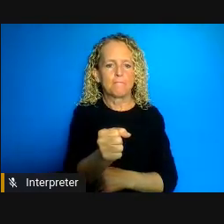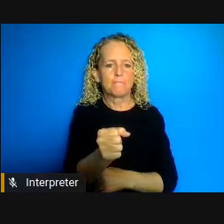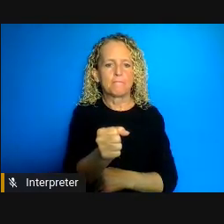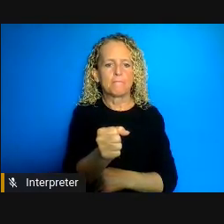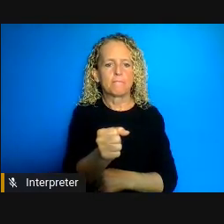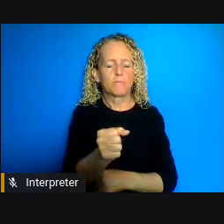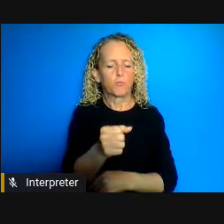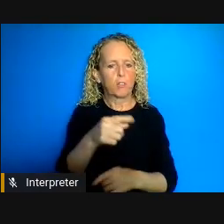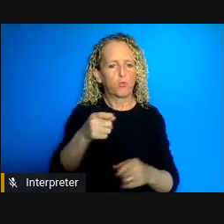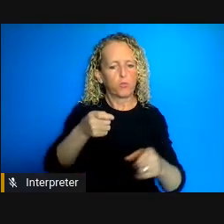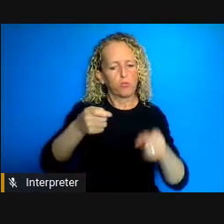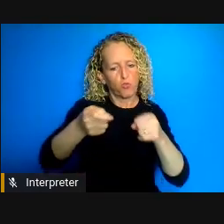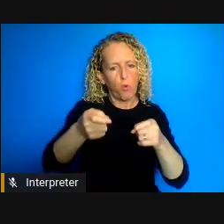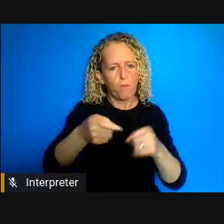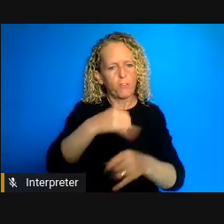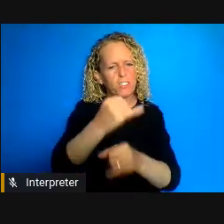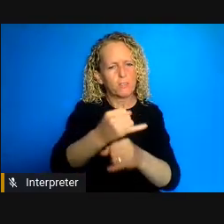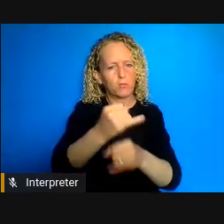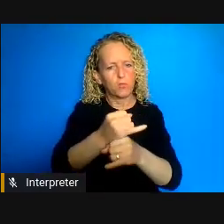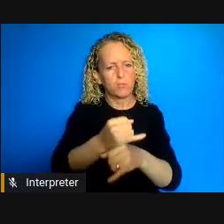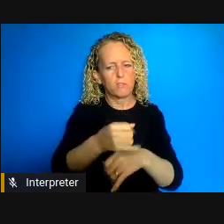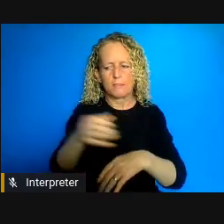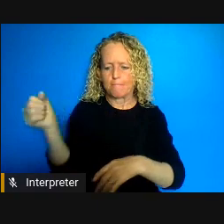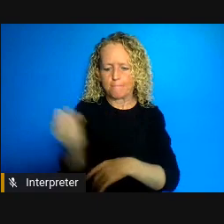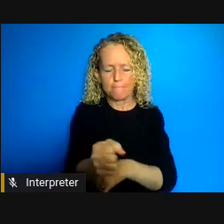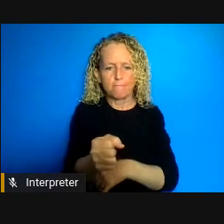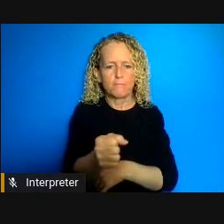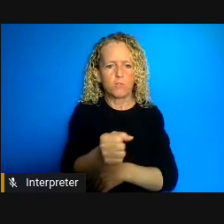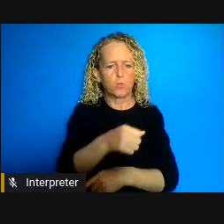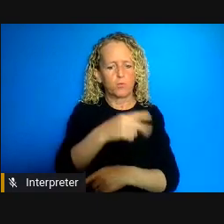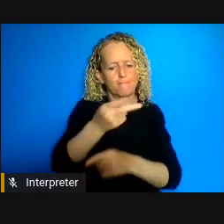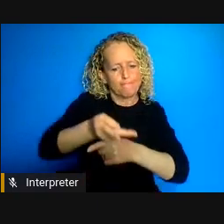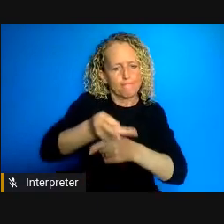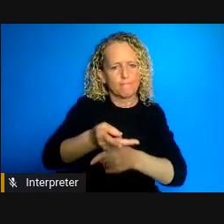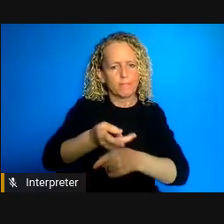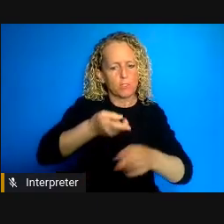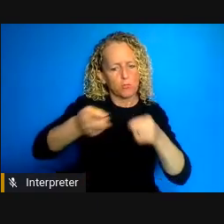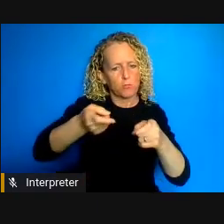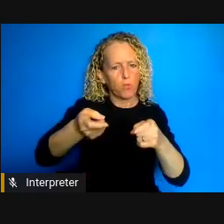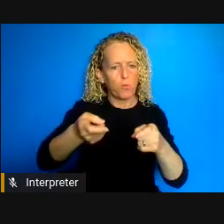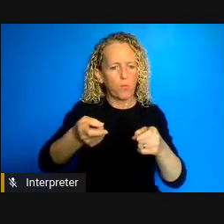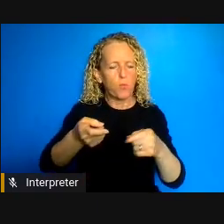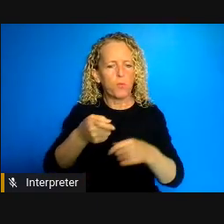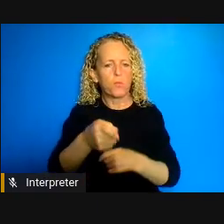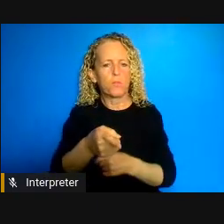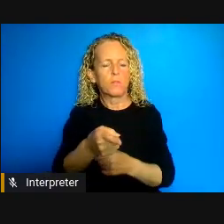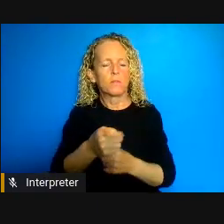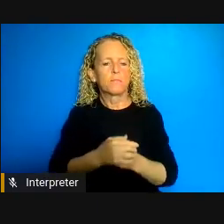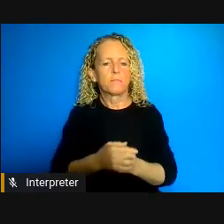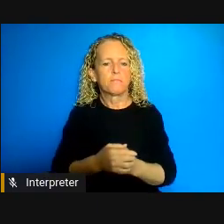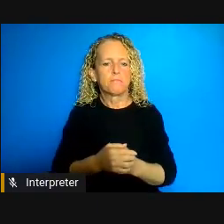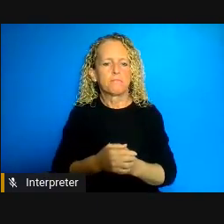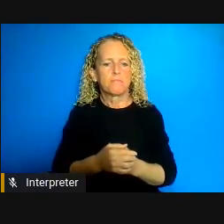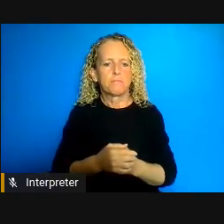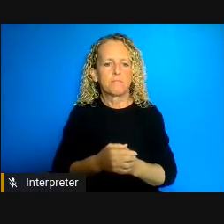that we have constructed in response to a set of overlapping vulnerabilities